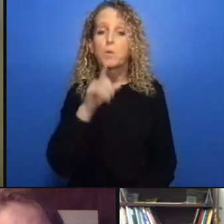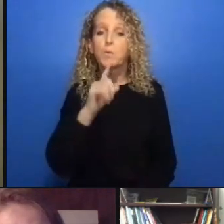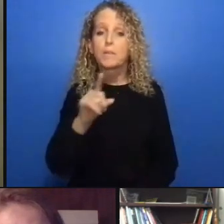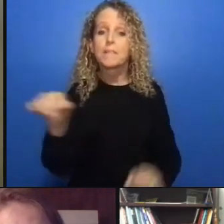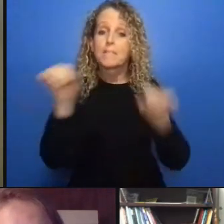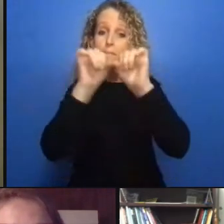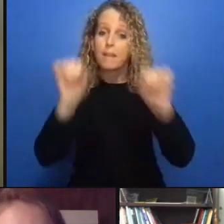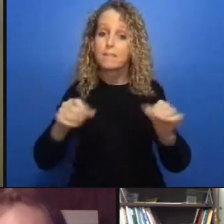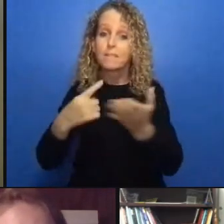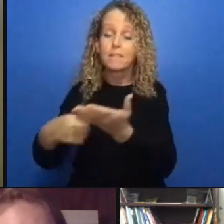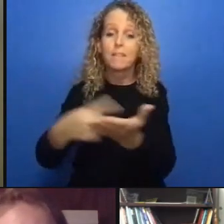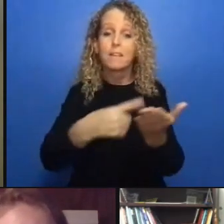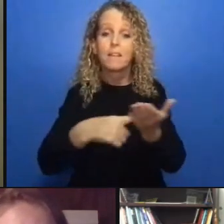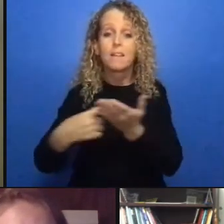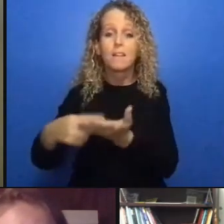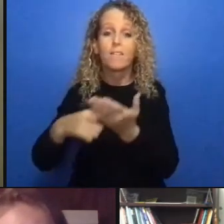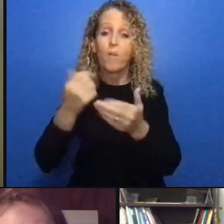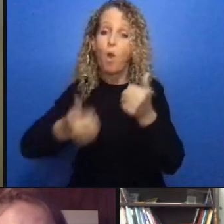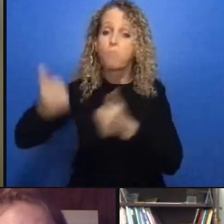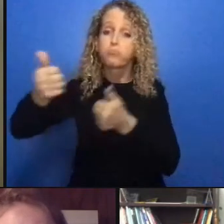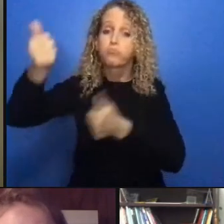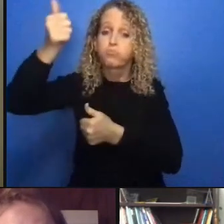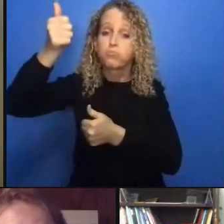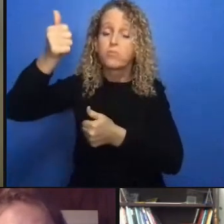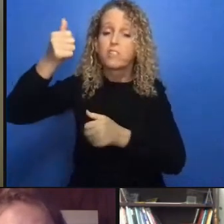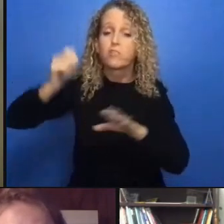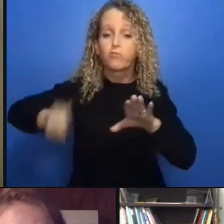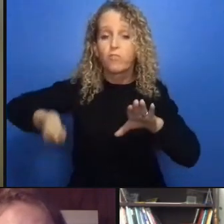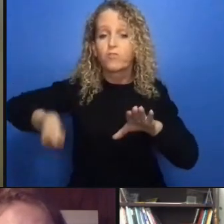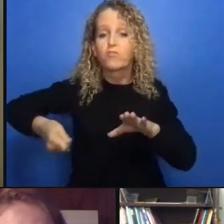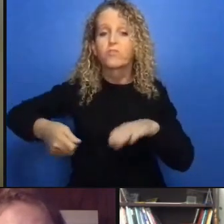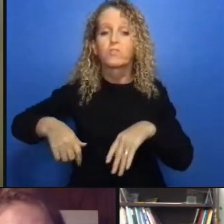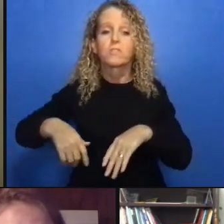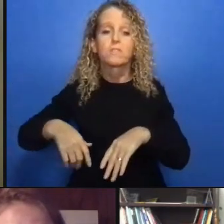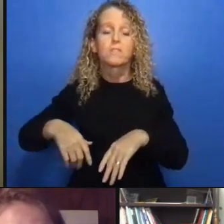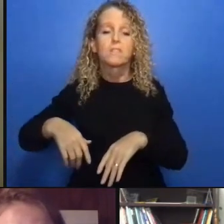effect out into community is so important when we're thinking about what happens when somebody's